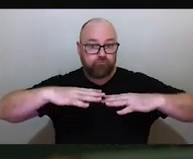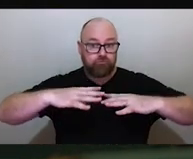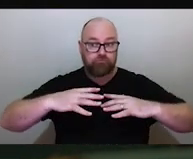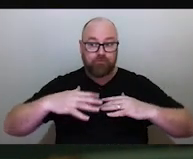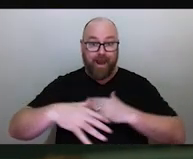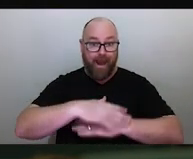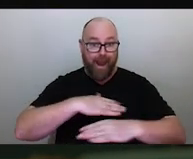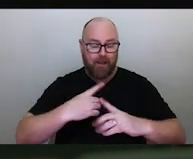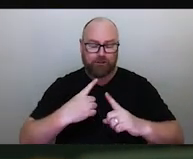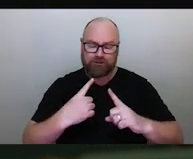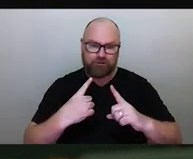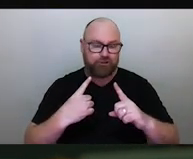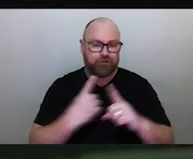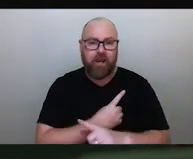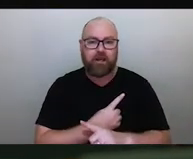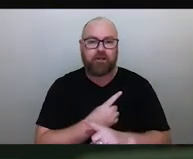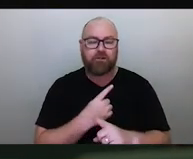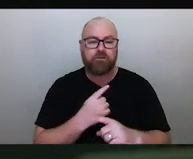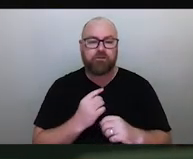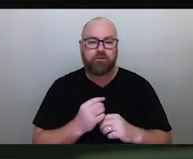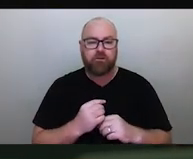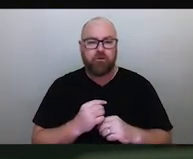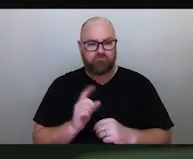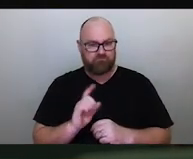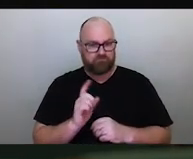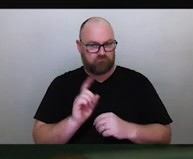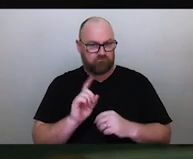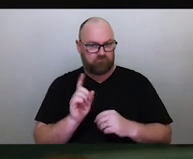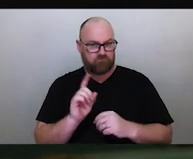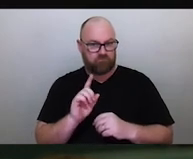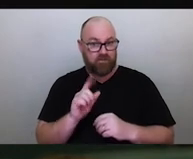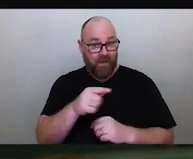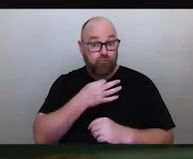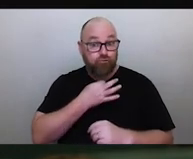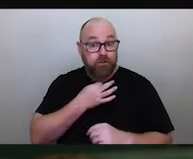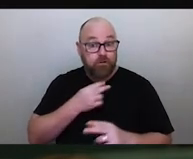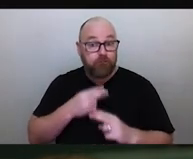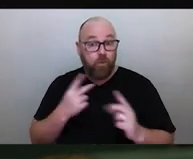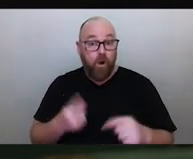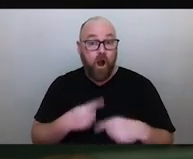change or what threat does that pose to how Elders